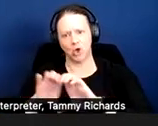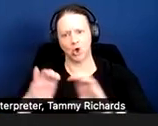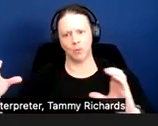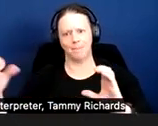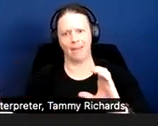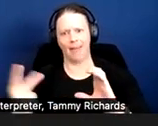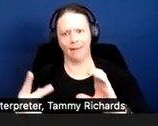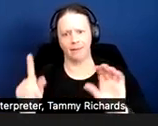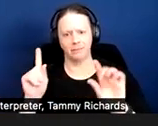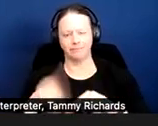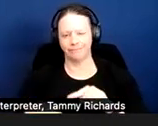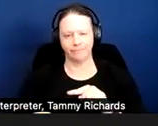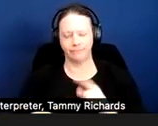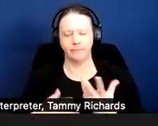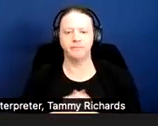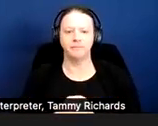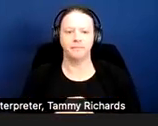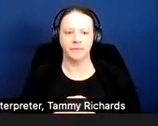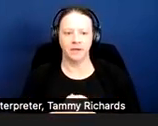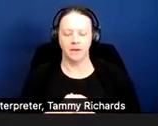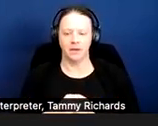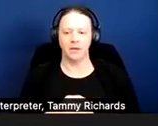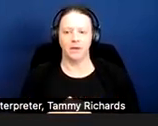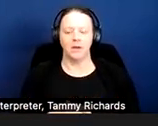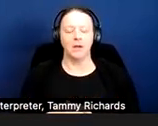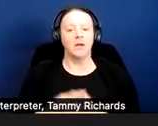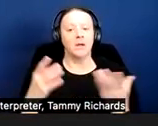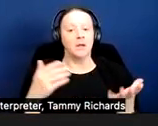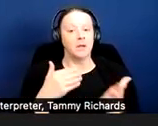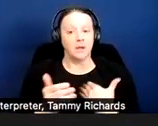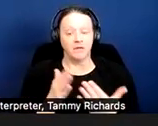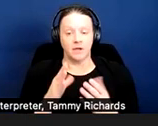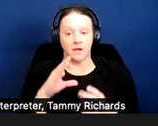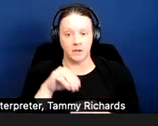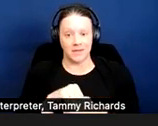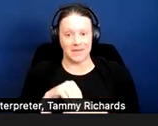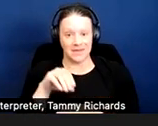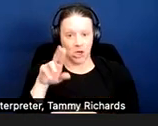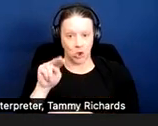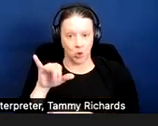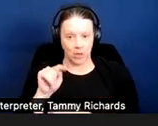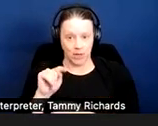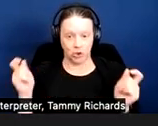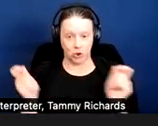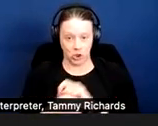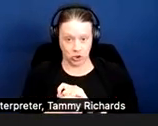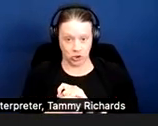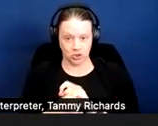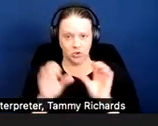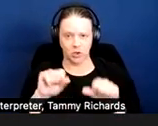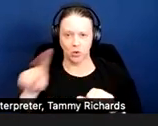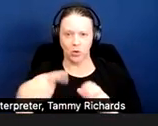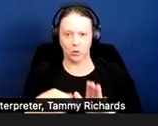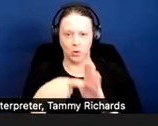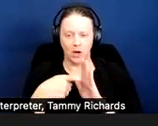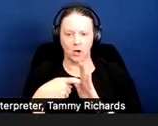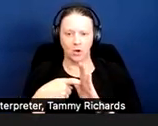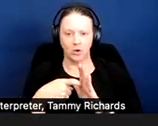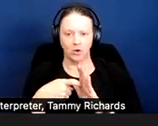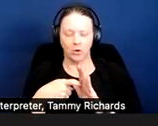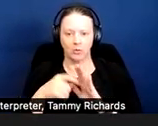The other thing to remember is that even in in-unit changes, you can only require restoration